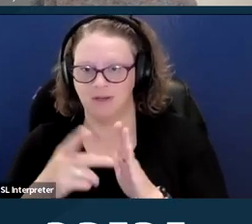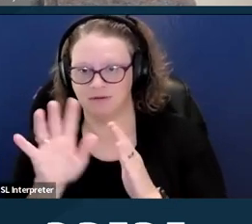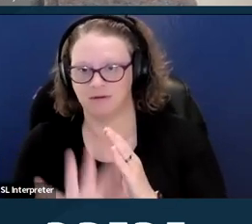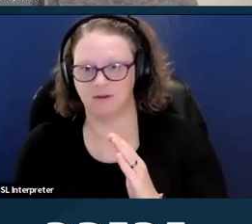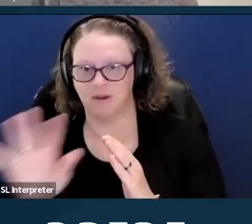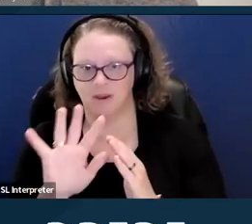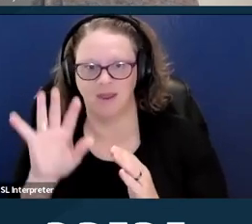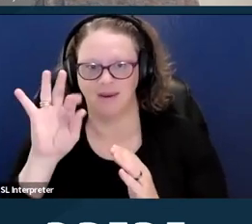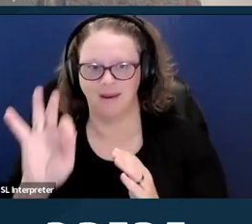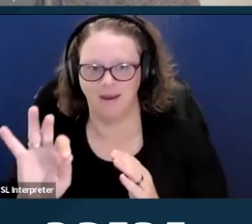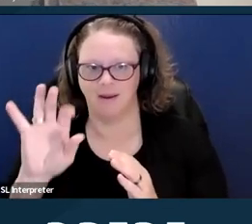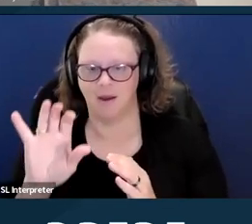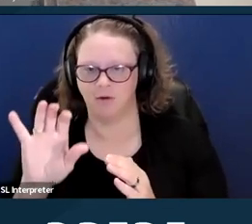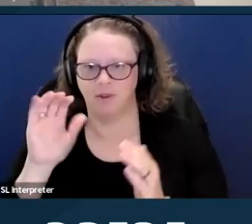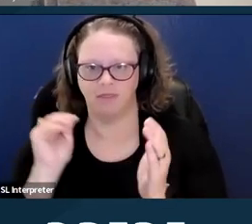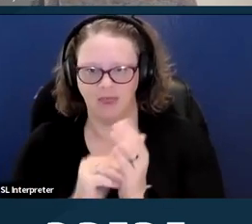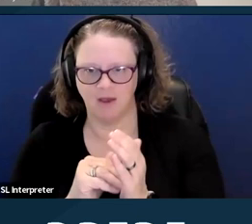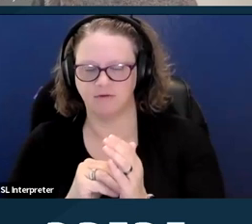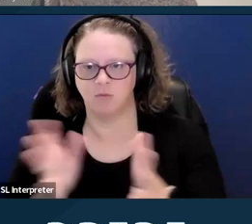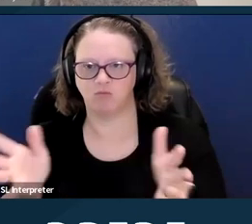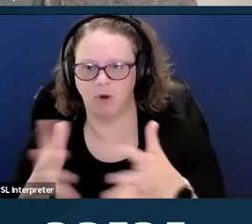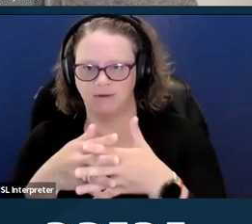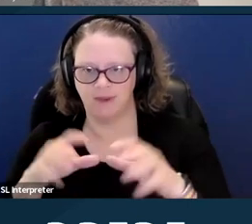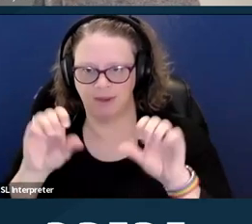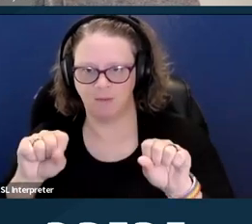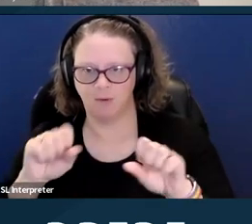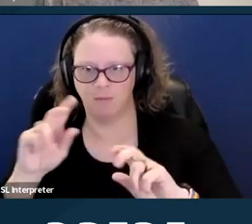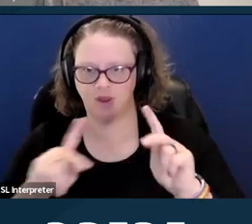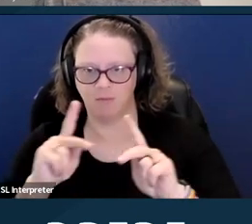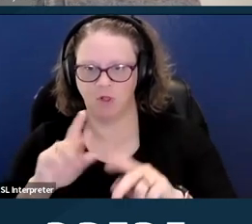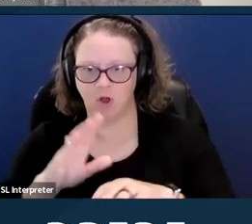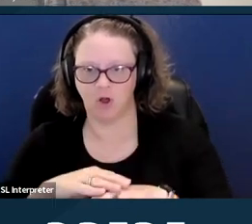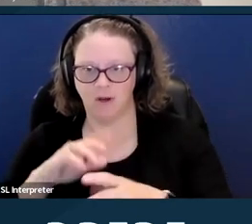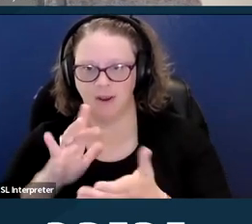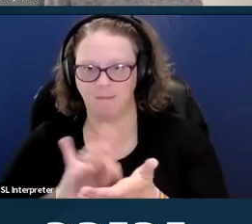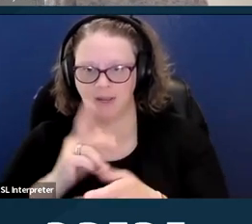900,000 pregnancy capable people on Medicare who have a disability.